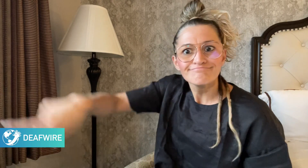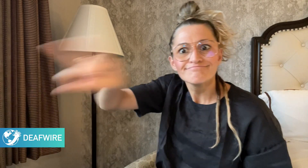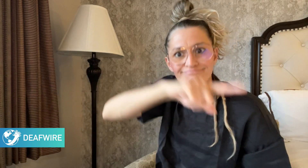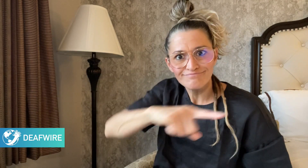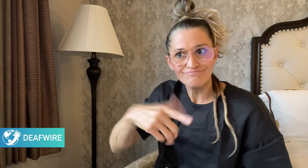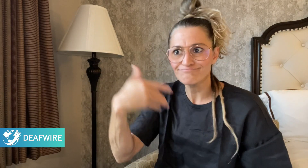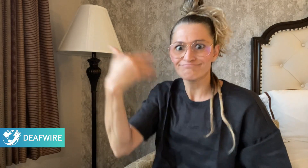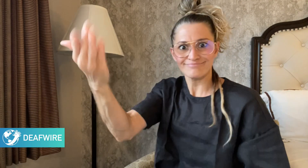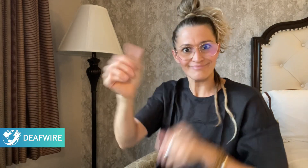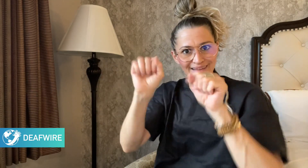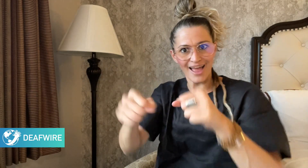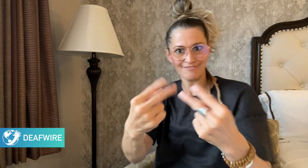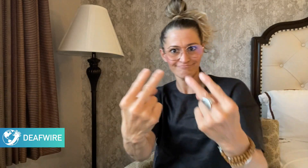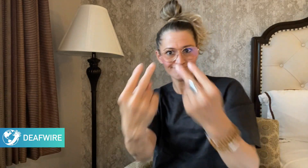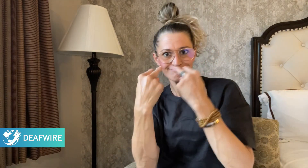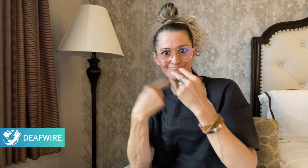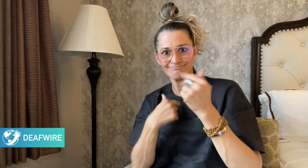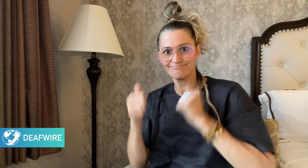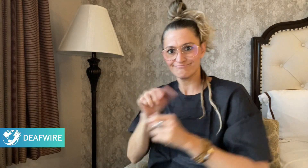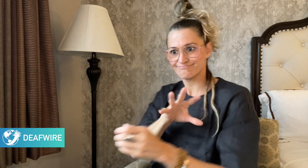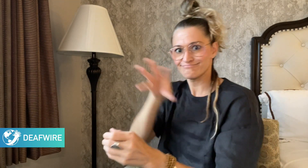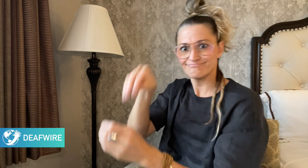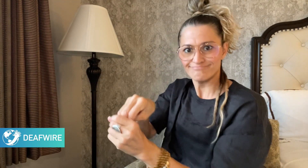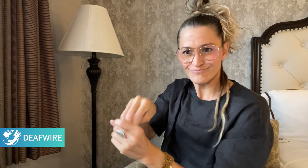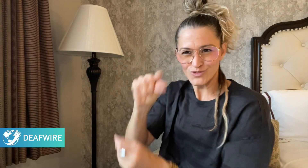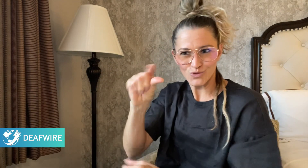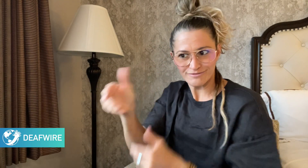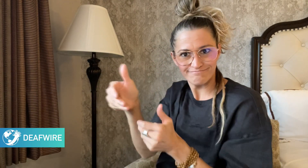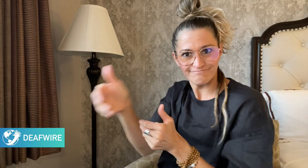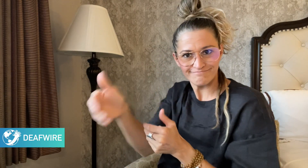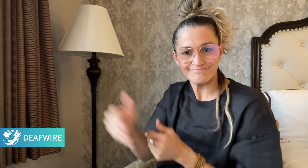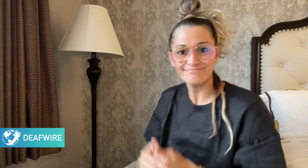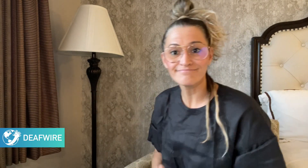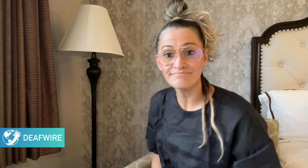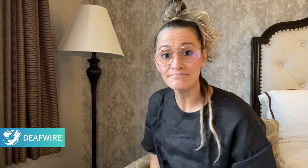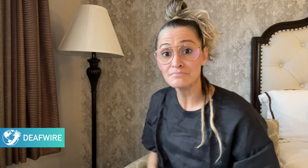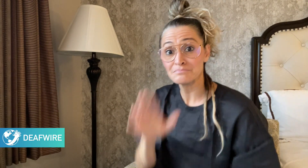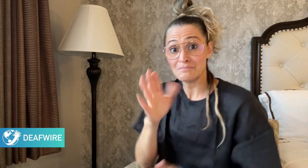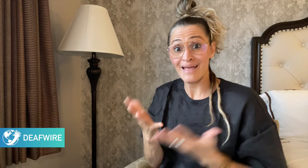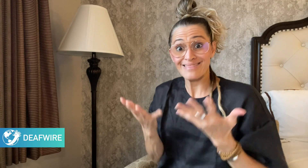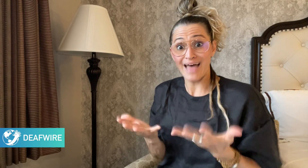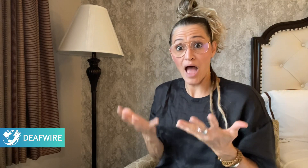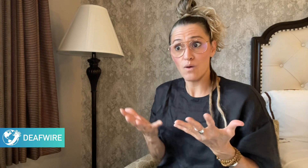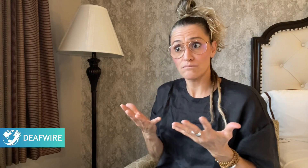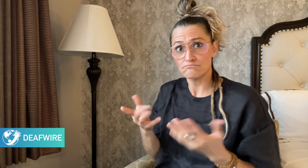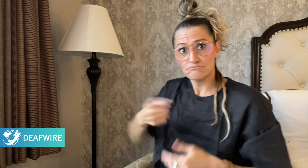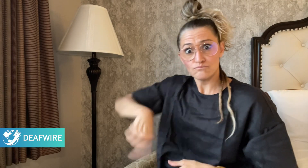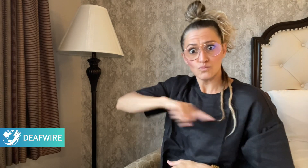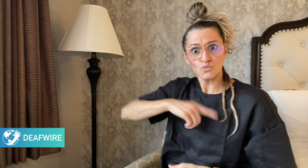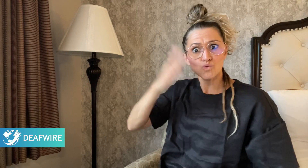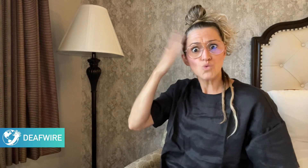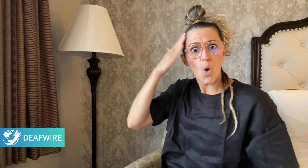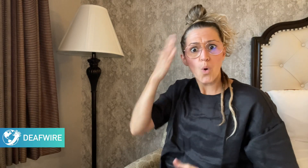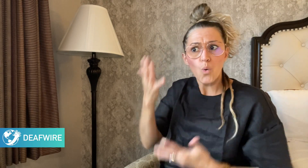to watch me very soon.” Currently, it is not known